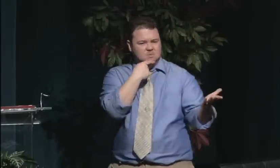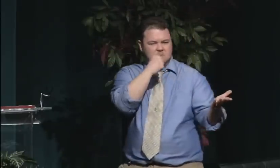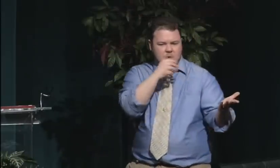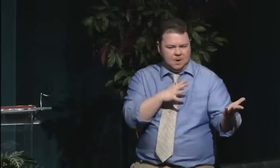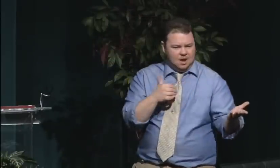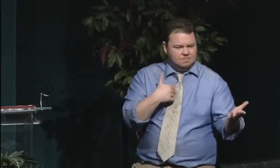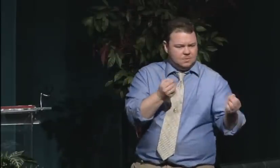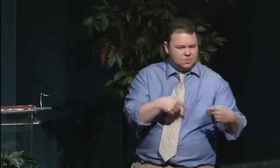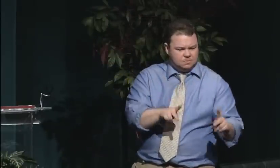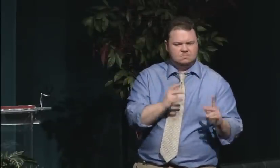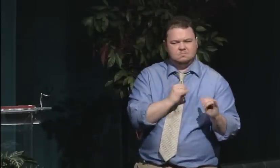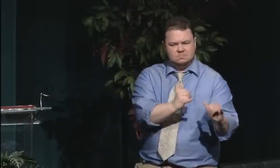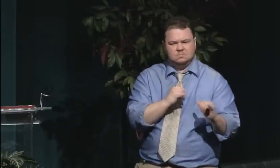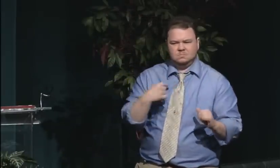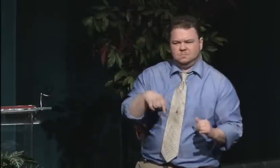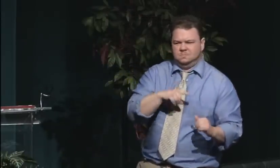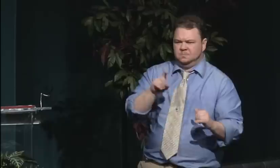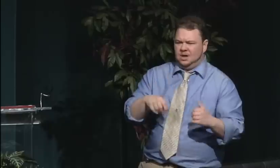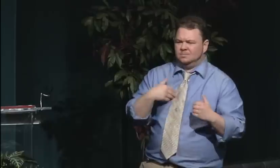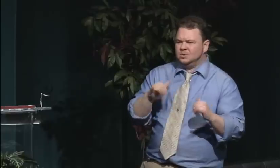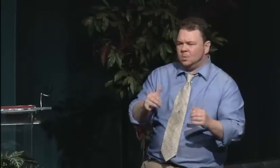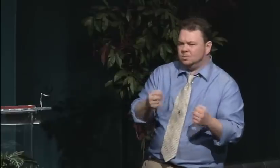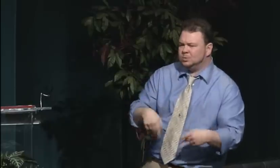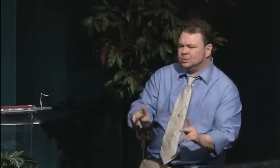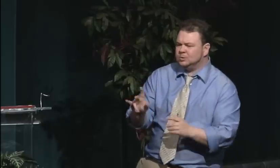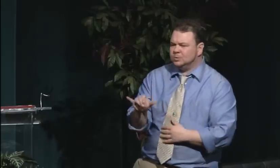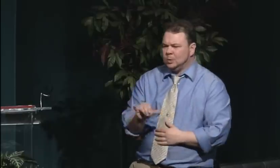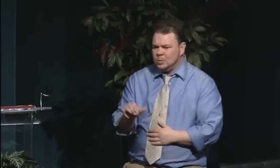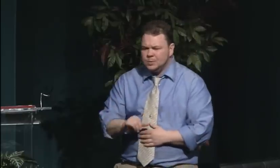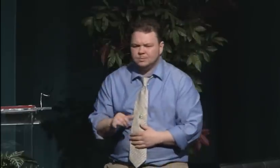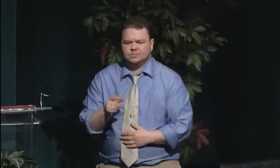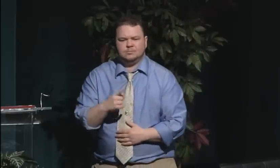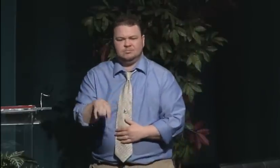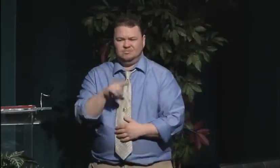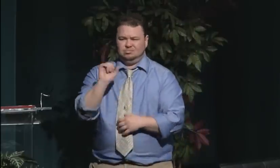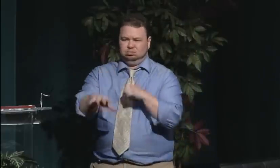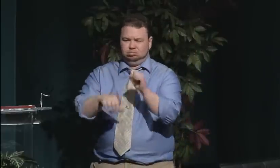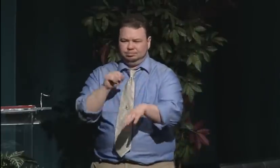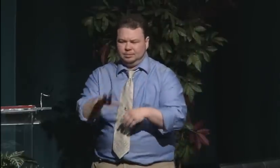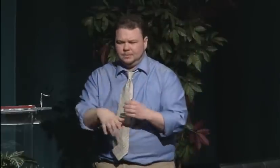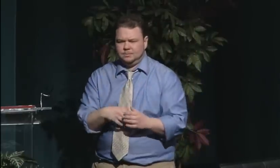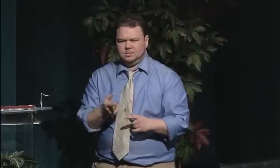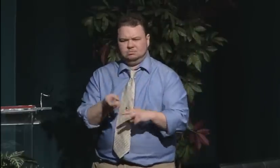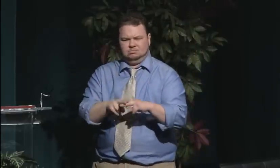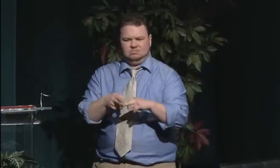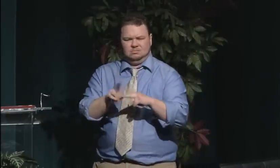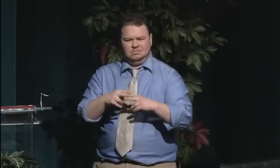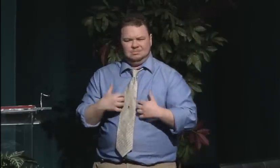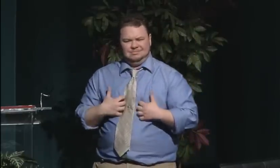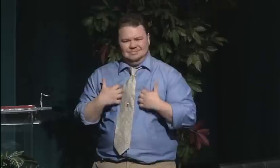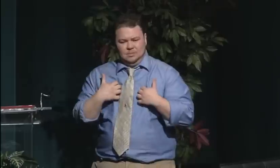They were not seen as equal at all. They were seen as second-class citizens.